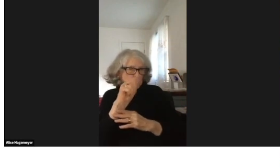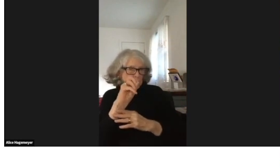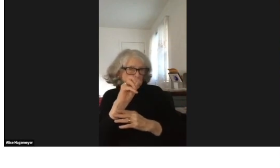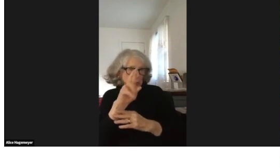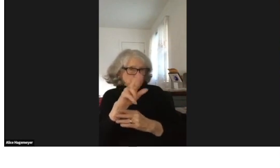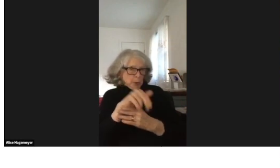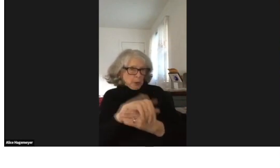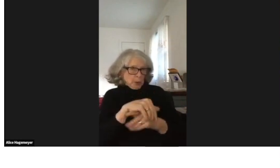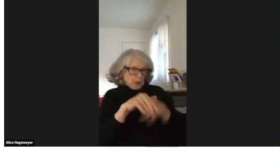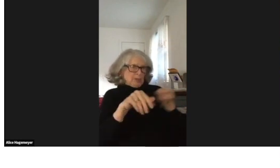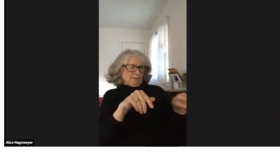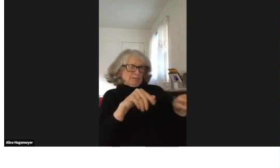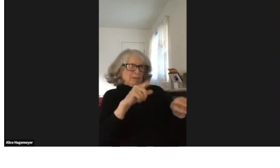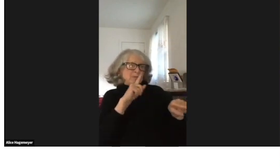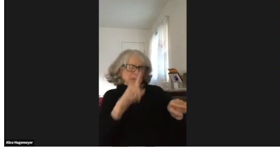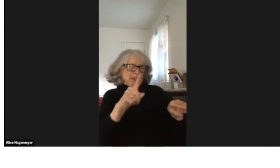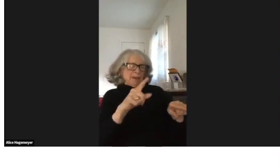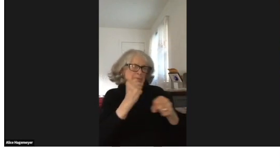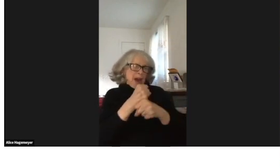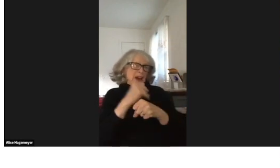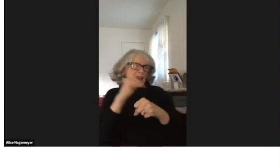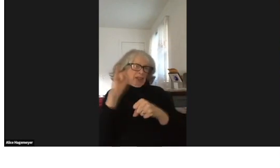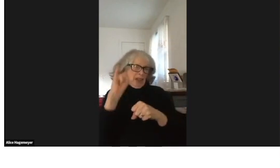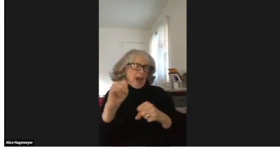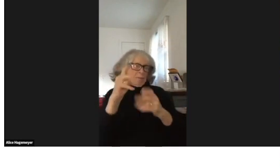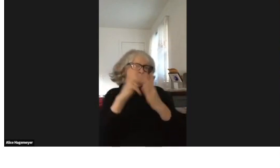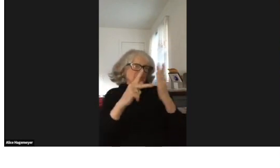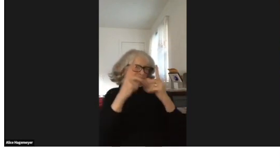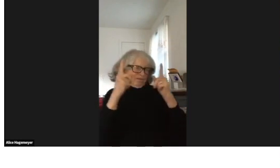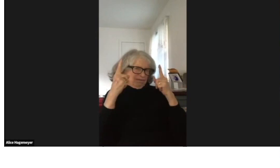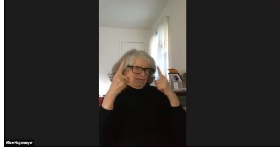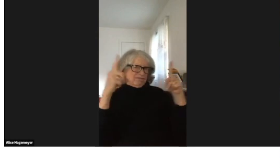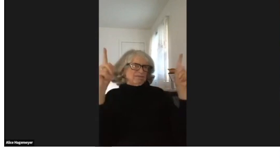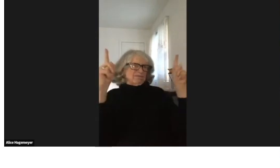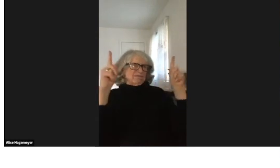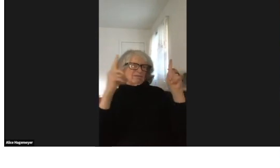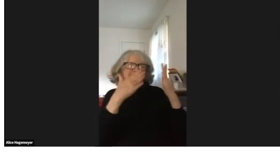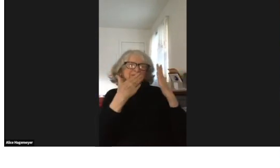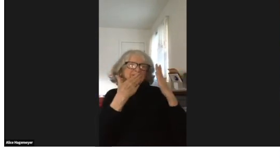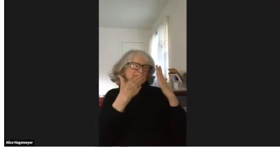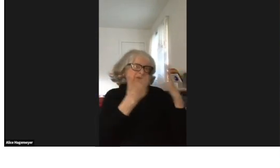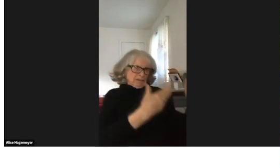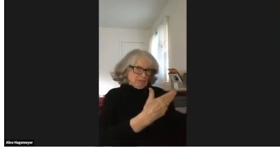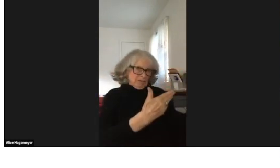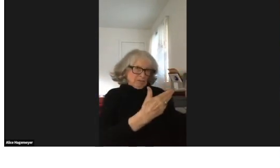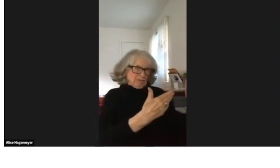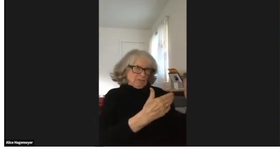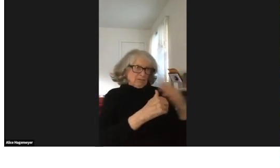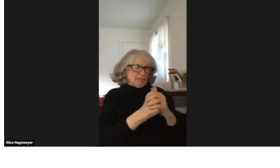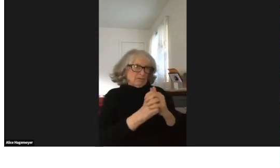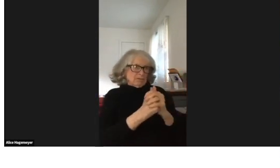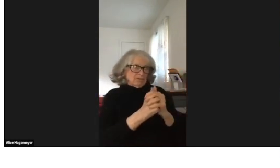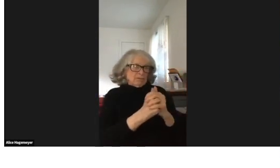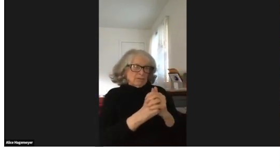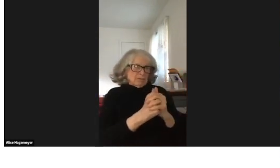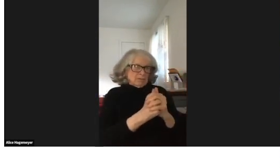I became his mentor. And he made this program incredibly successful.